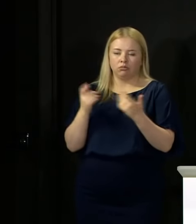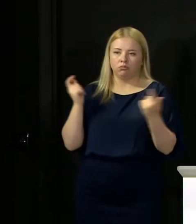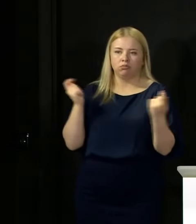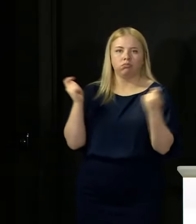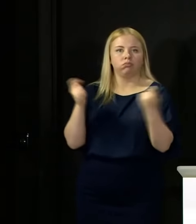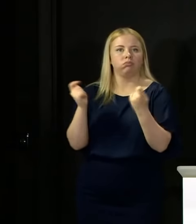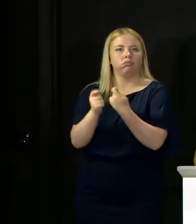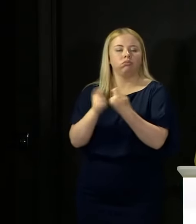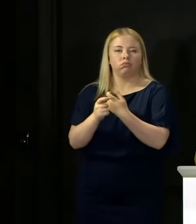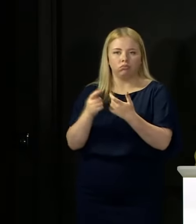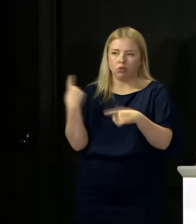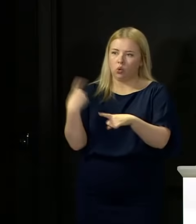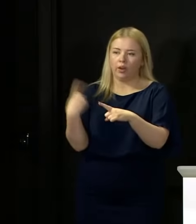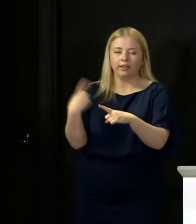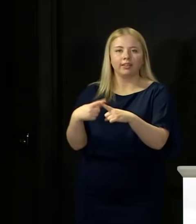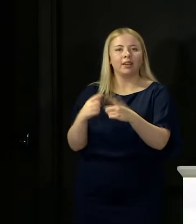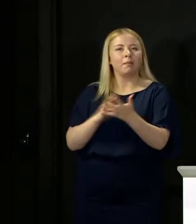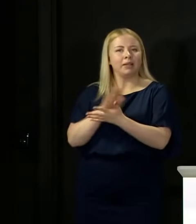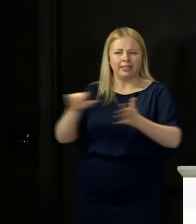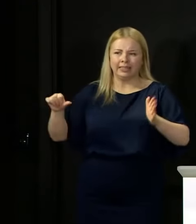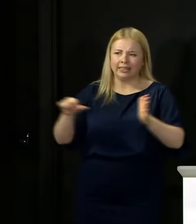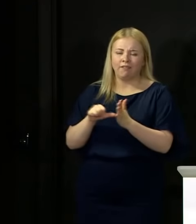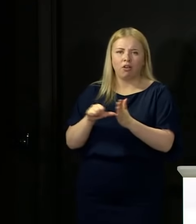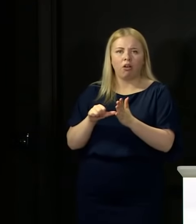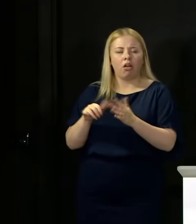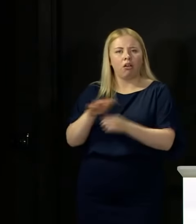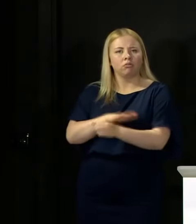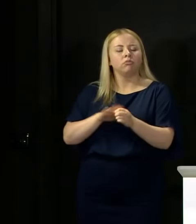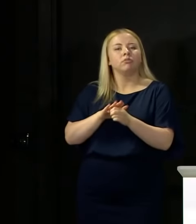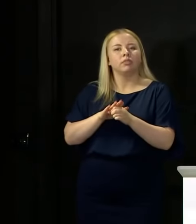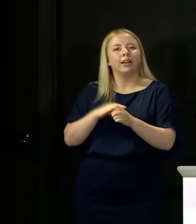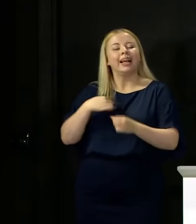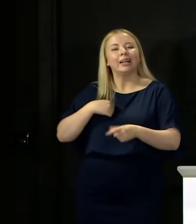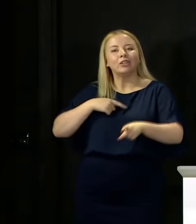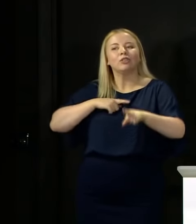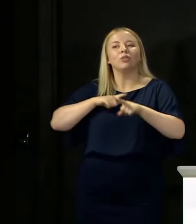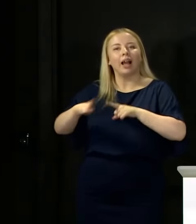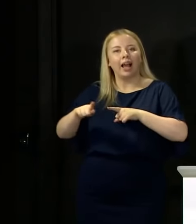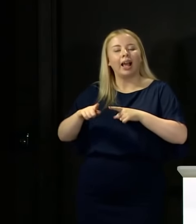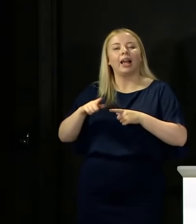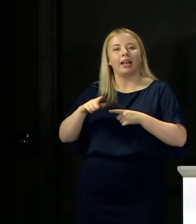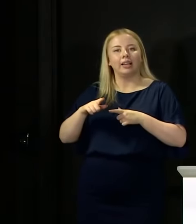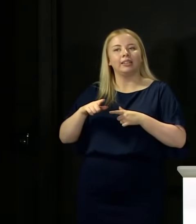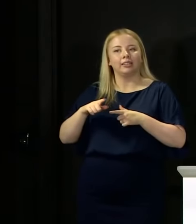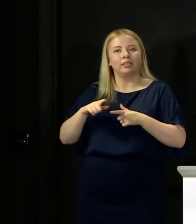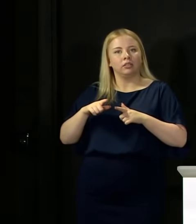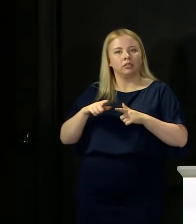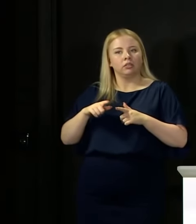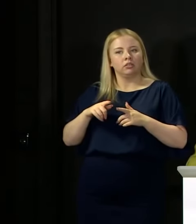things have to be done. And I try to operate on the basis that if a decision is taken, we need to communicate it.